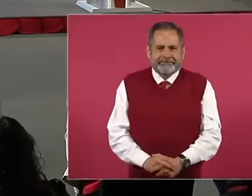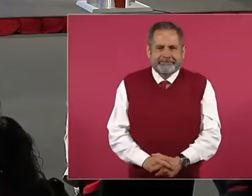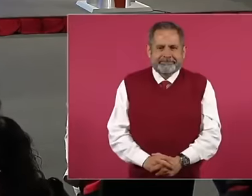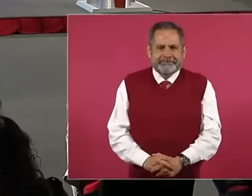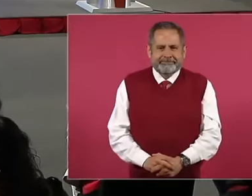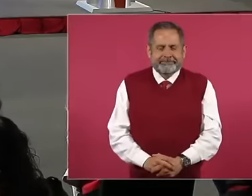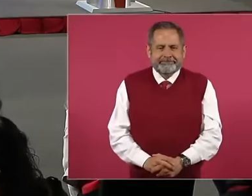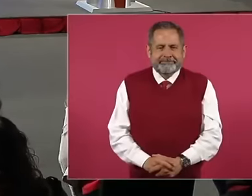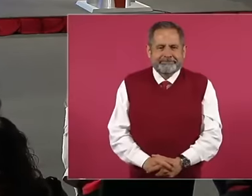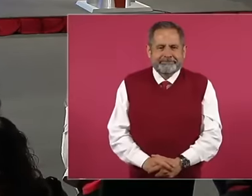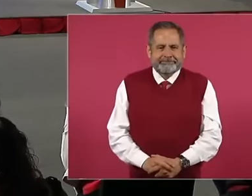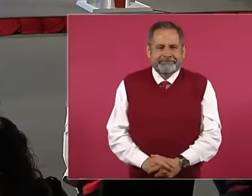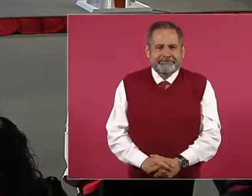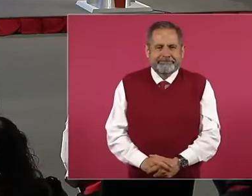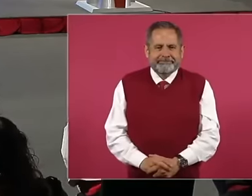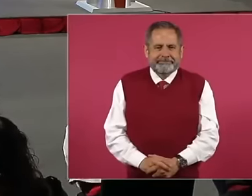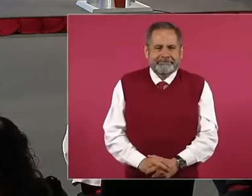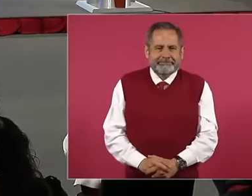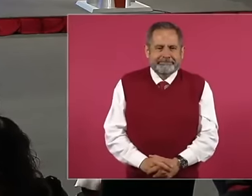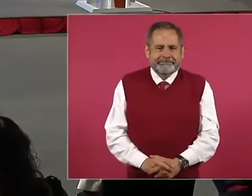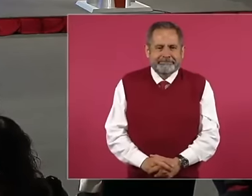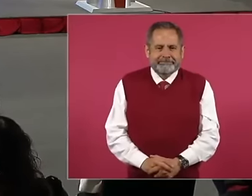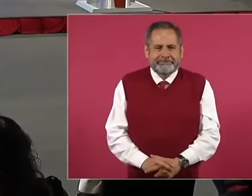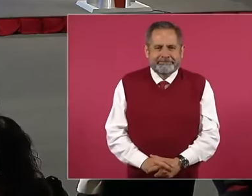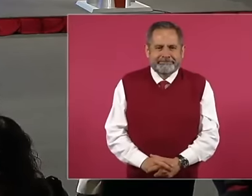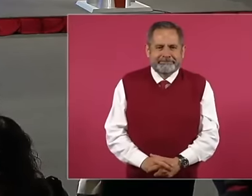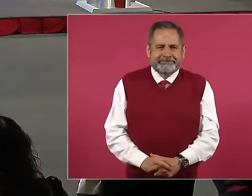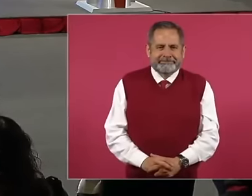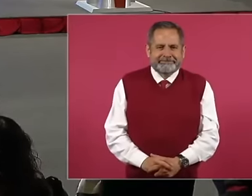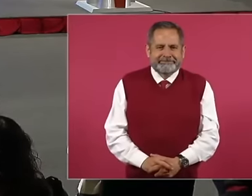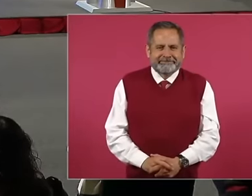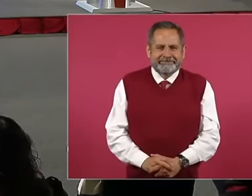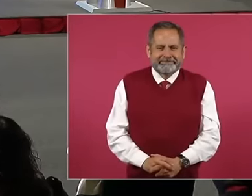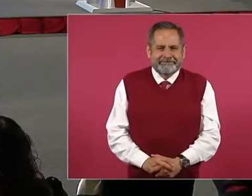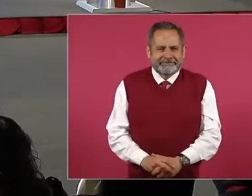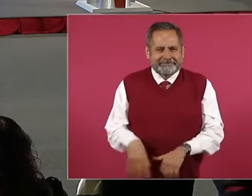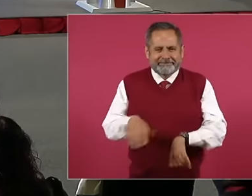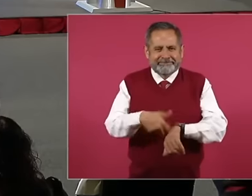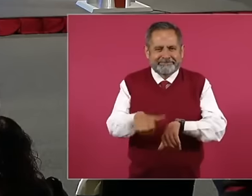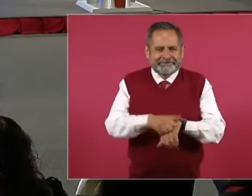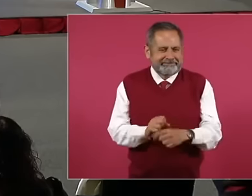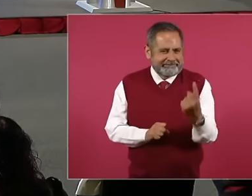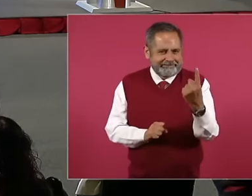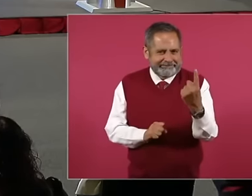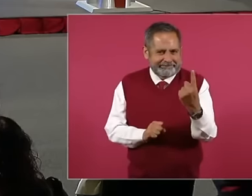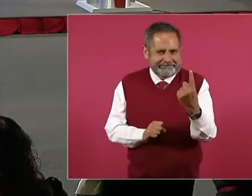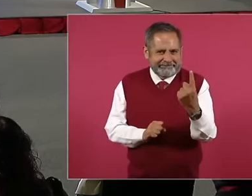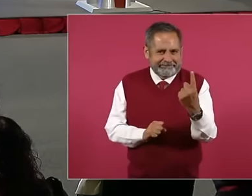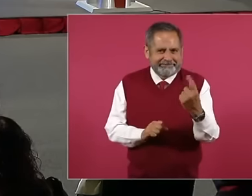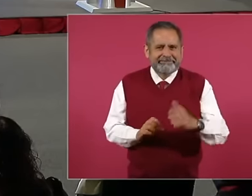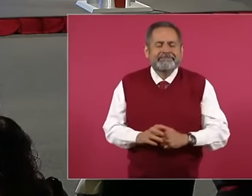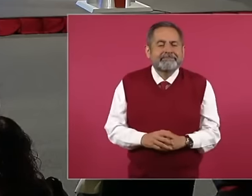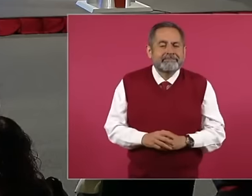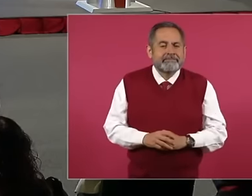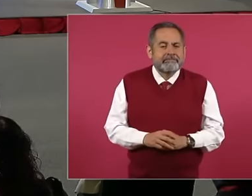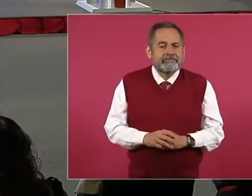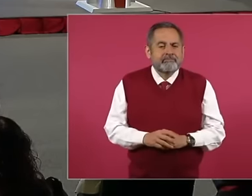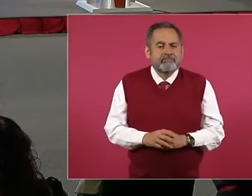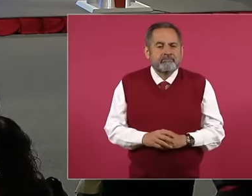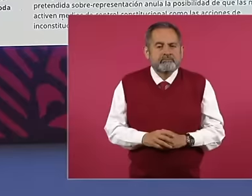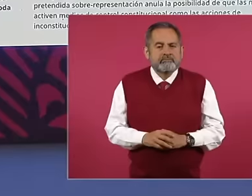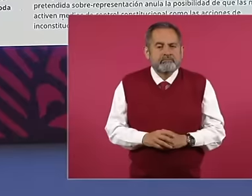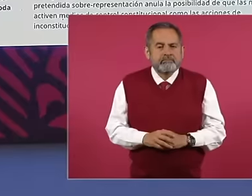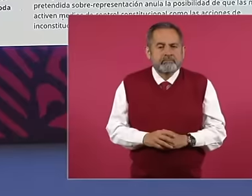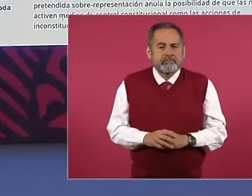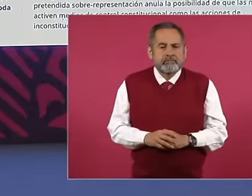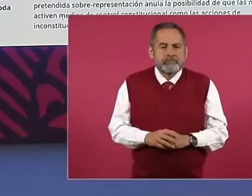Well one that must be done a teleological systematic